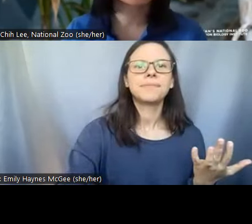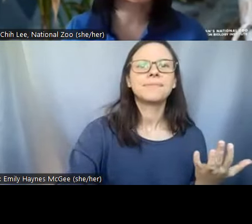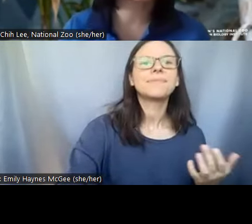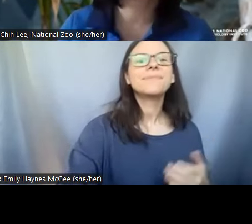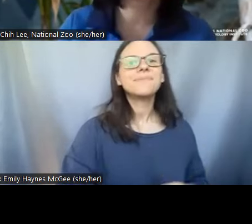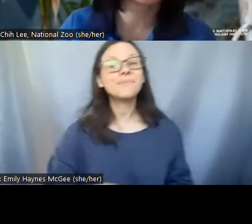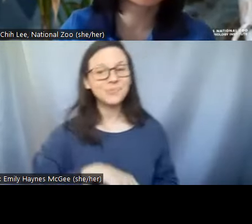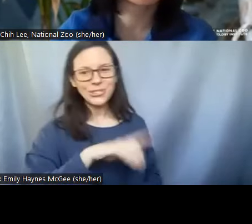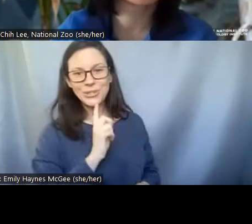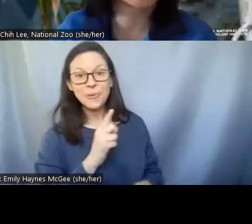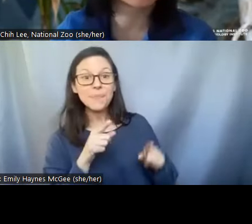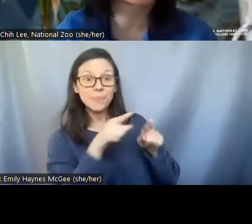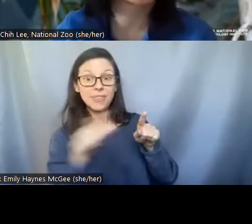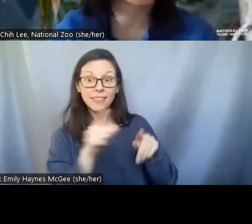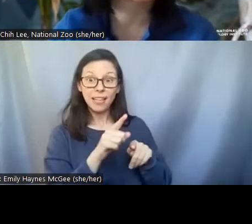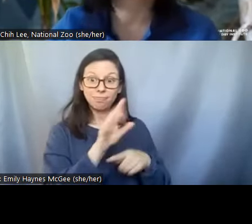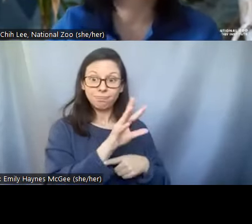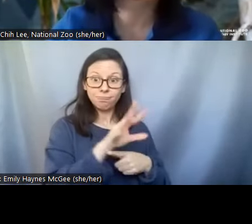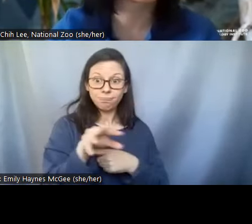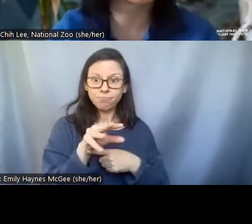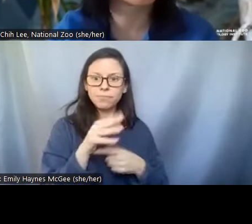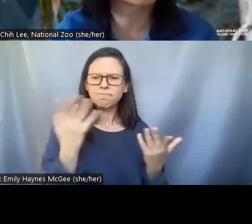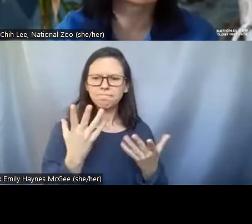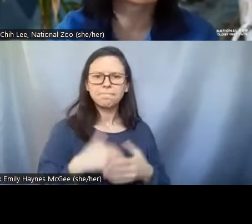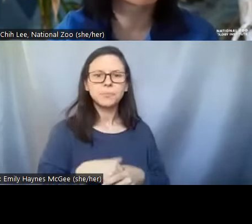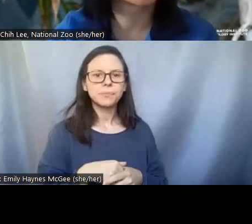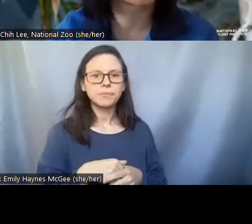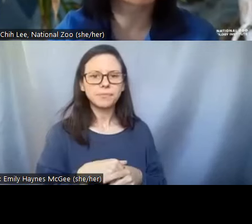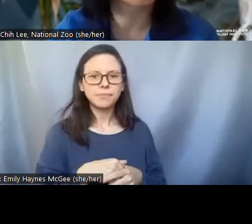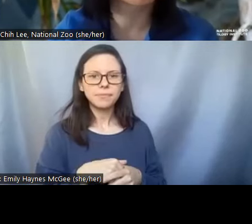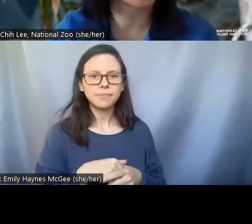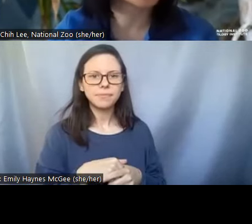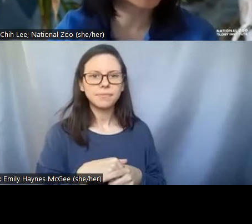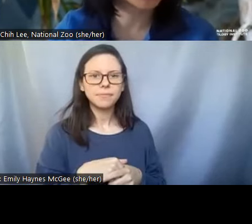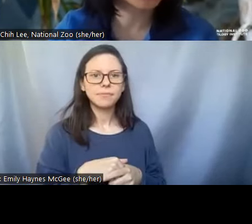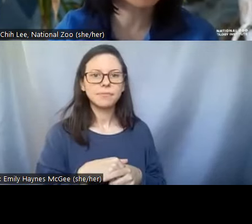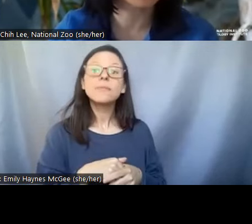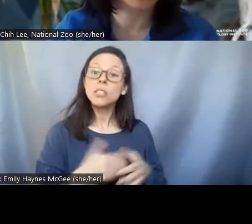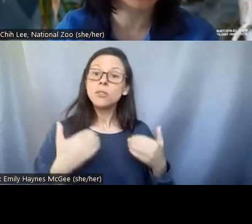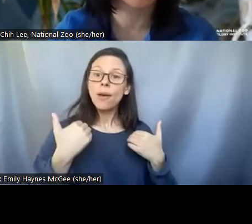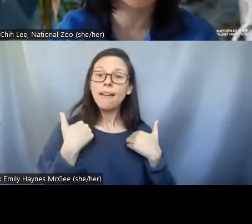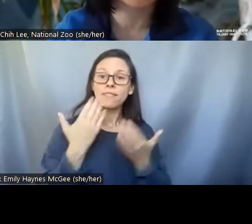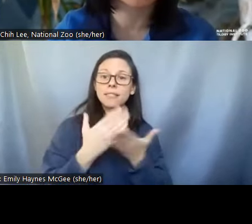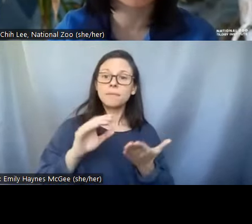this is a video when I'm trying to um preserve some ovarian tissue from a Dama